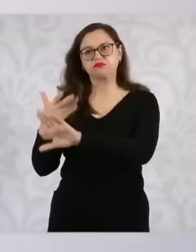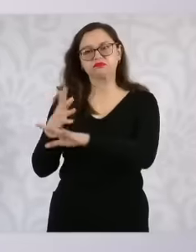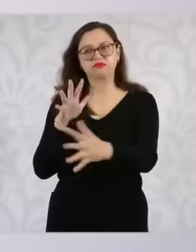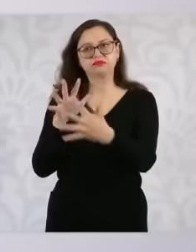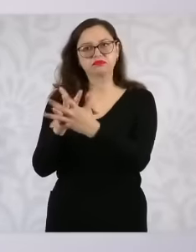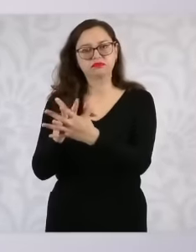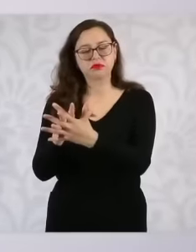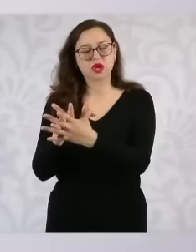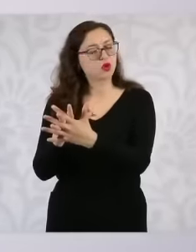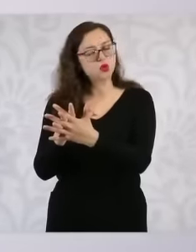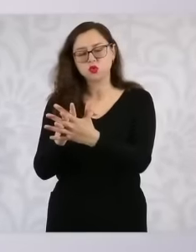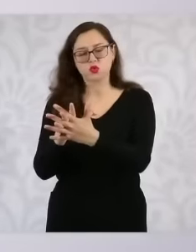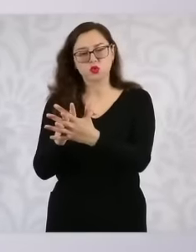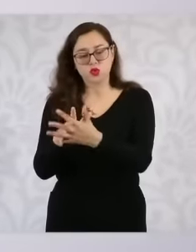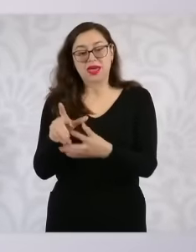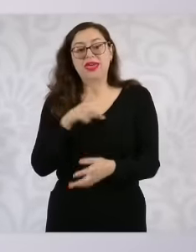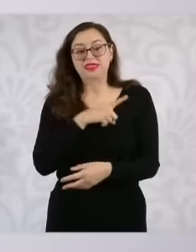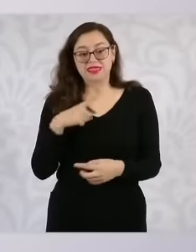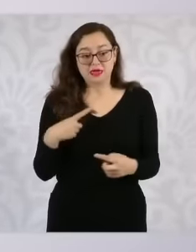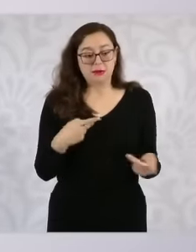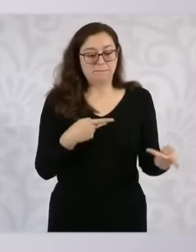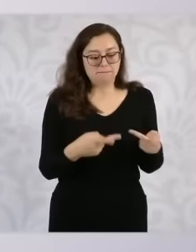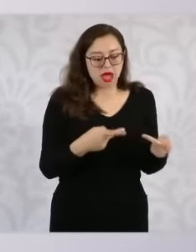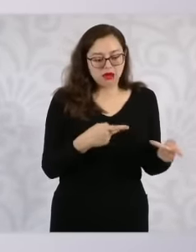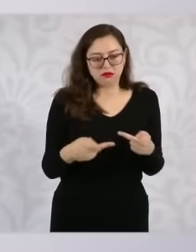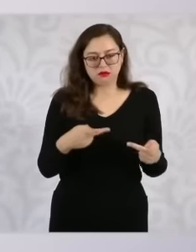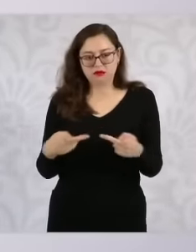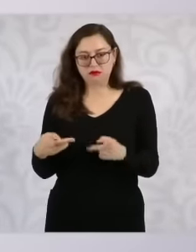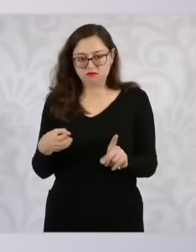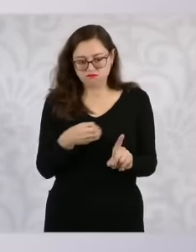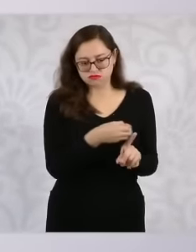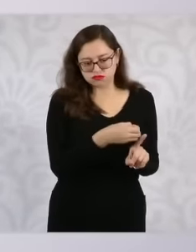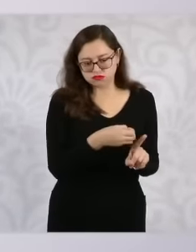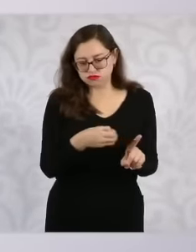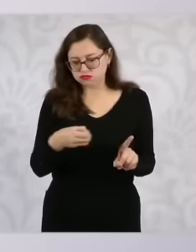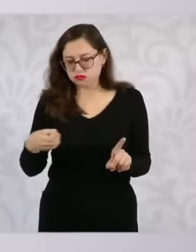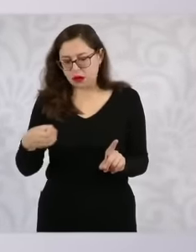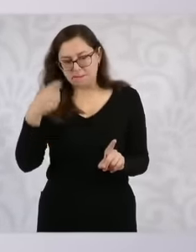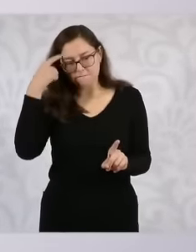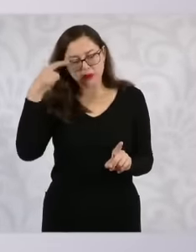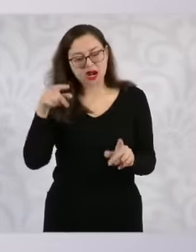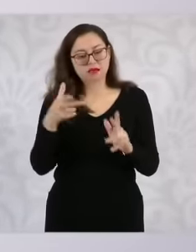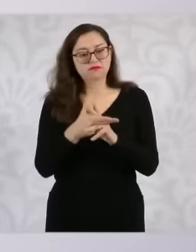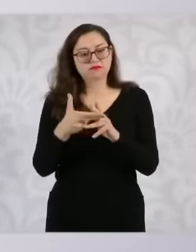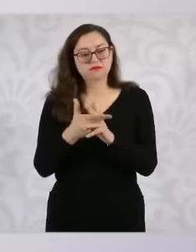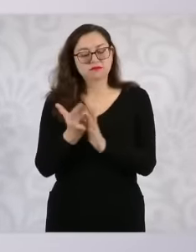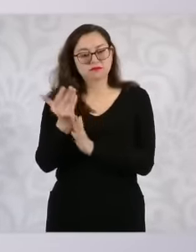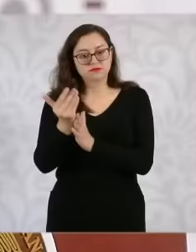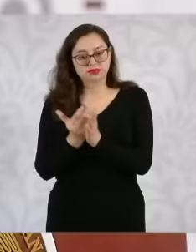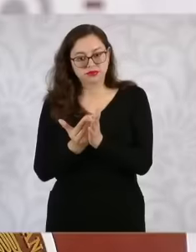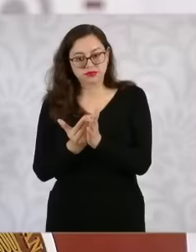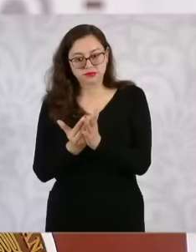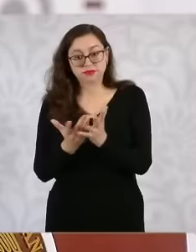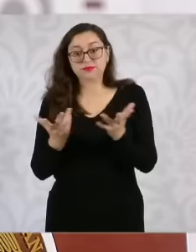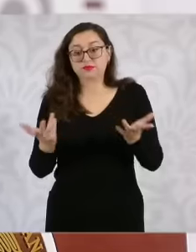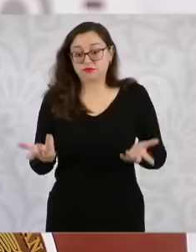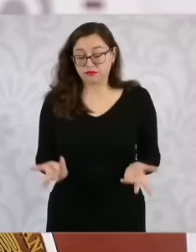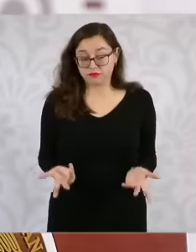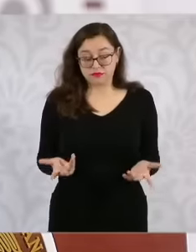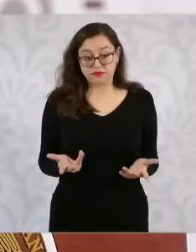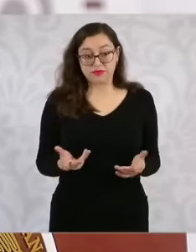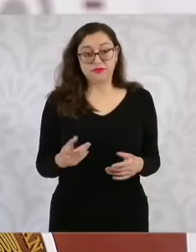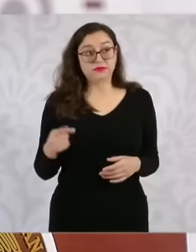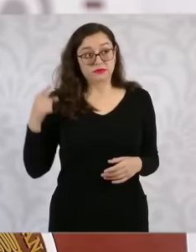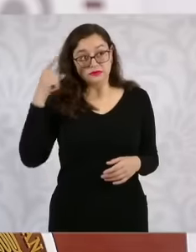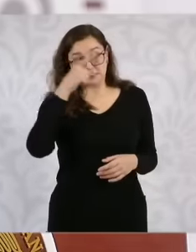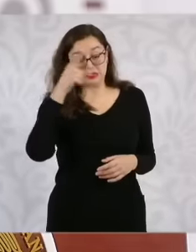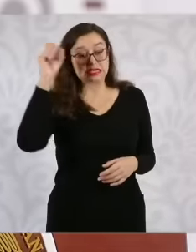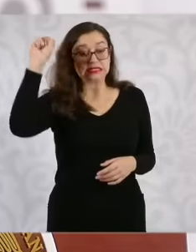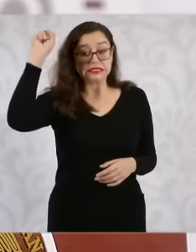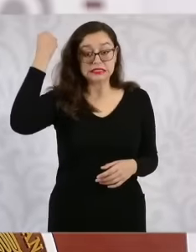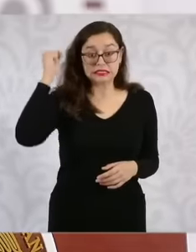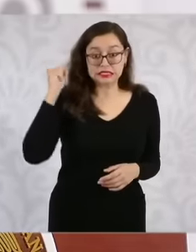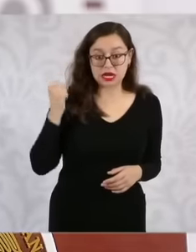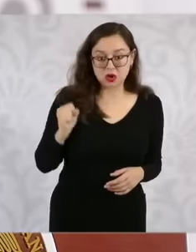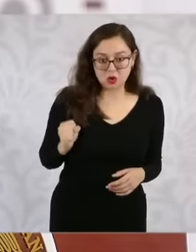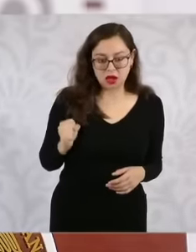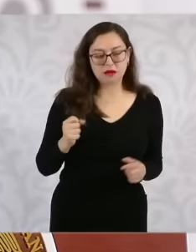intentional homicides of all In Sinaloa, a series of actions were carried out, so today